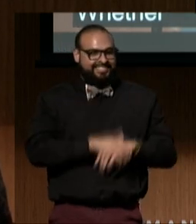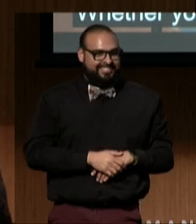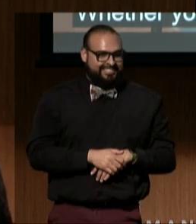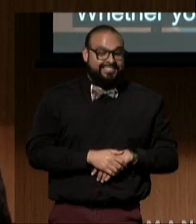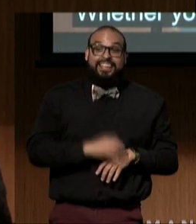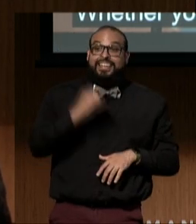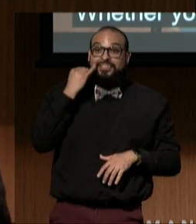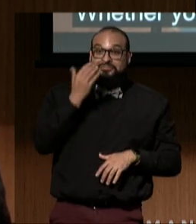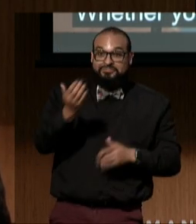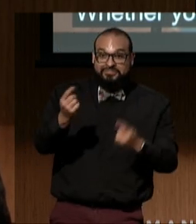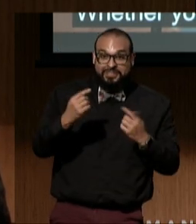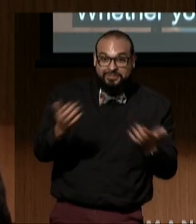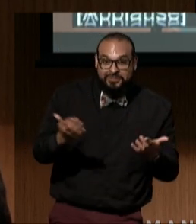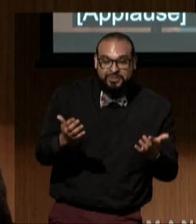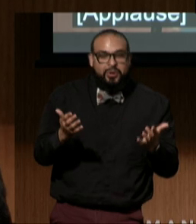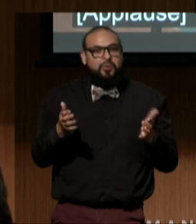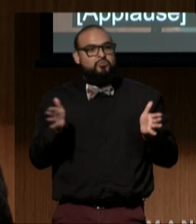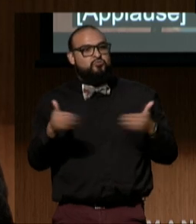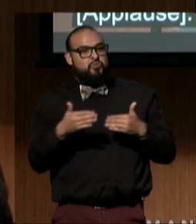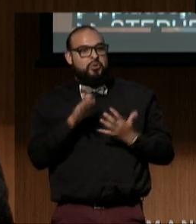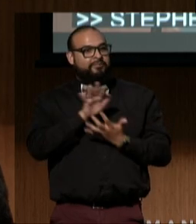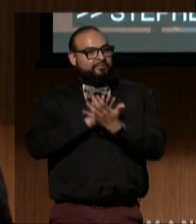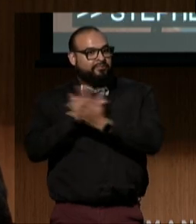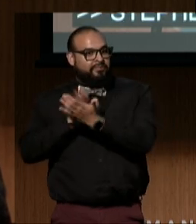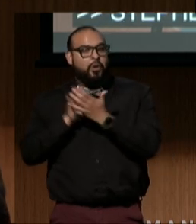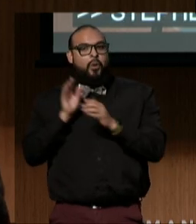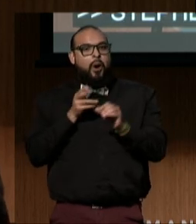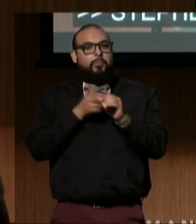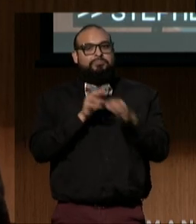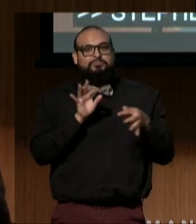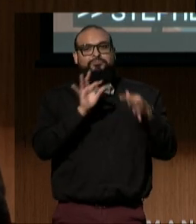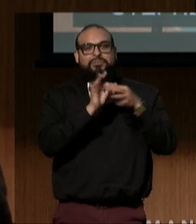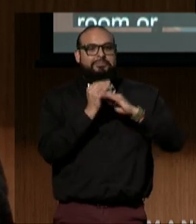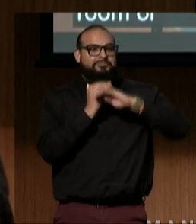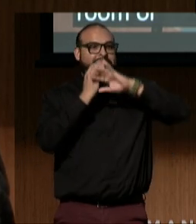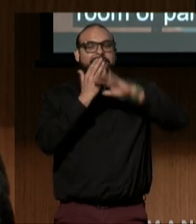Whether you're here in the room or participating remotely, thank you for joining us this evening.